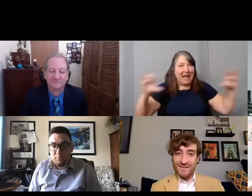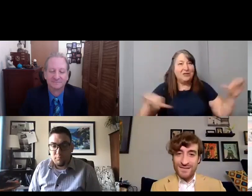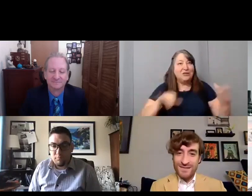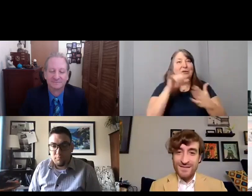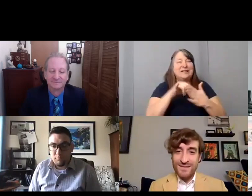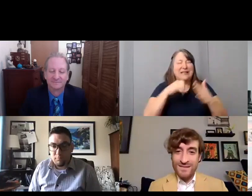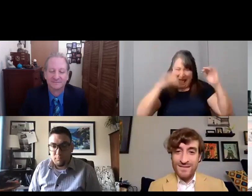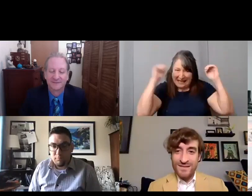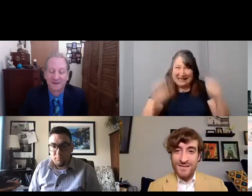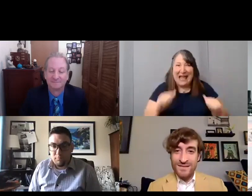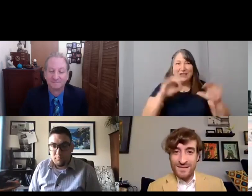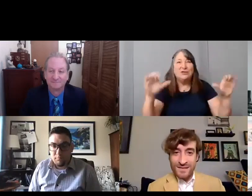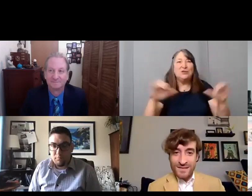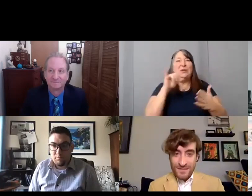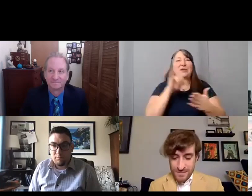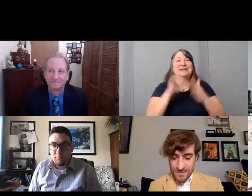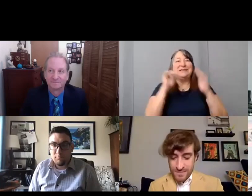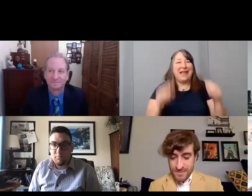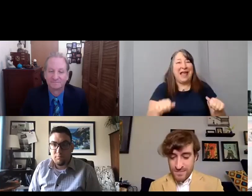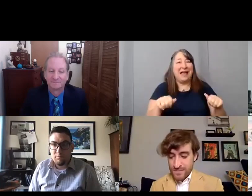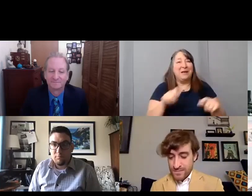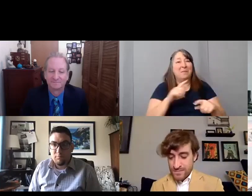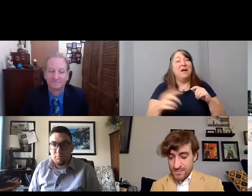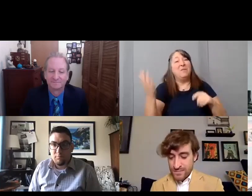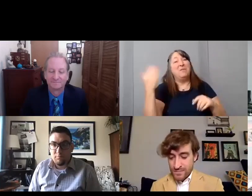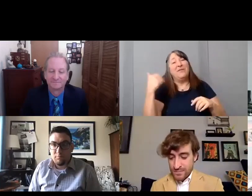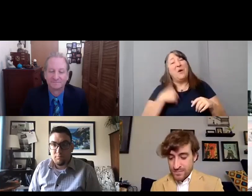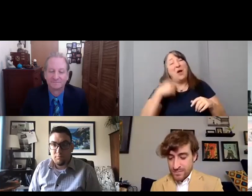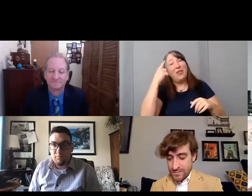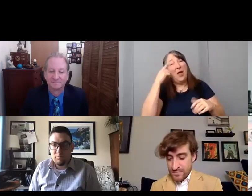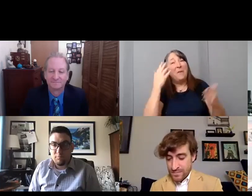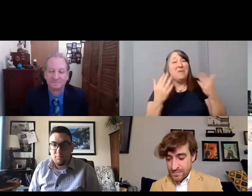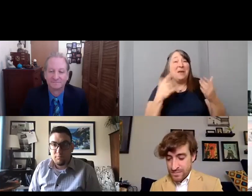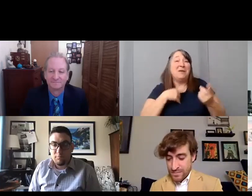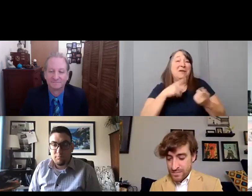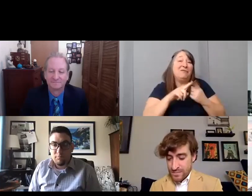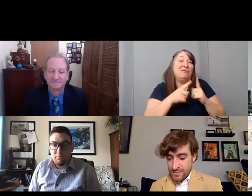Whereas before, I thought maybe just my friends and family thought I was cool, you know.